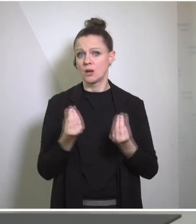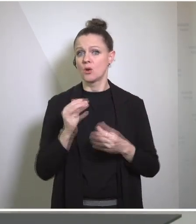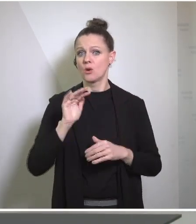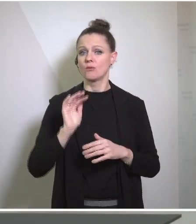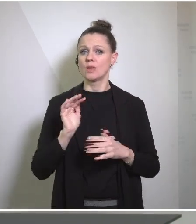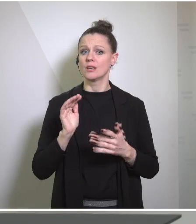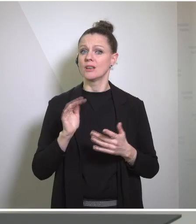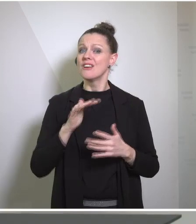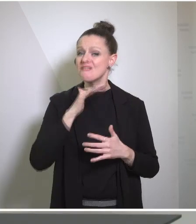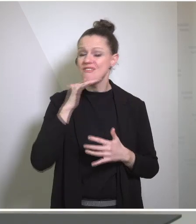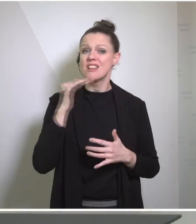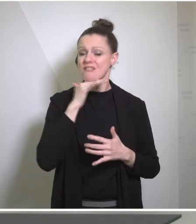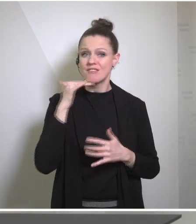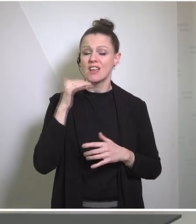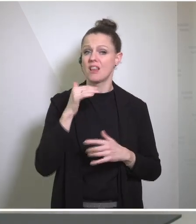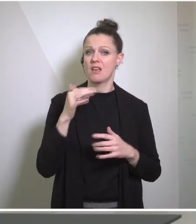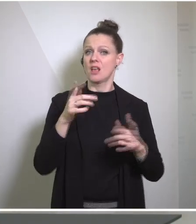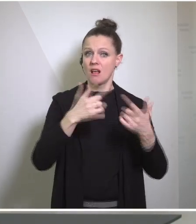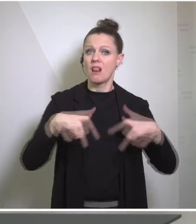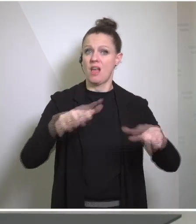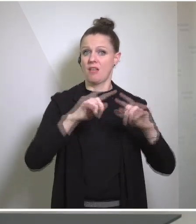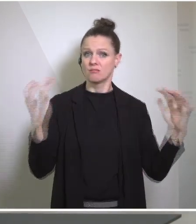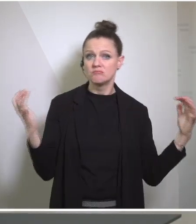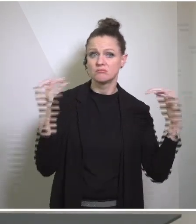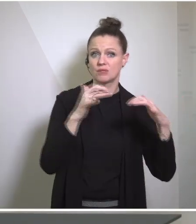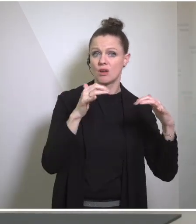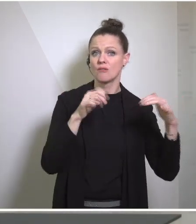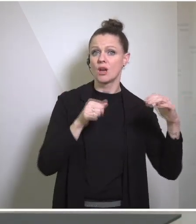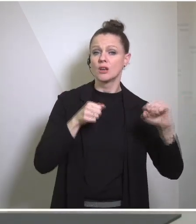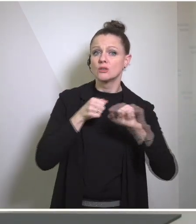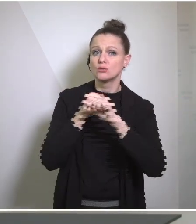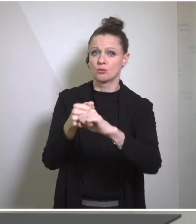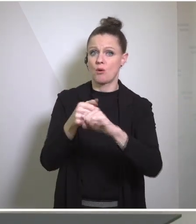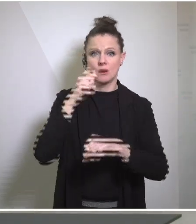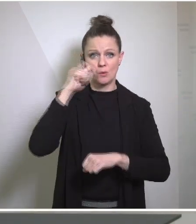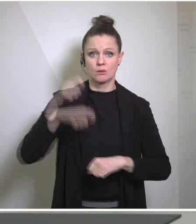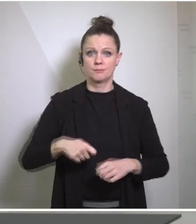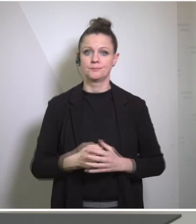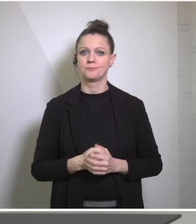coming together in different ways to support Ukraine. Austria may be militarily neutral,